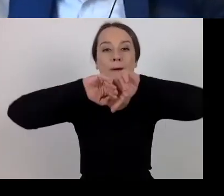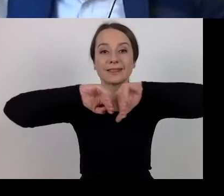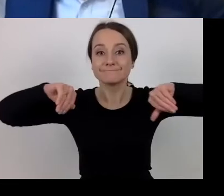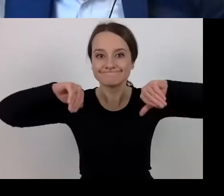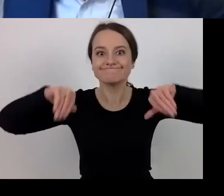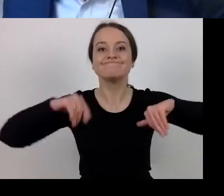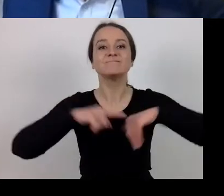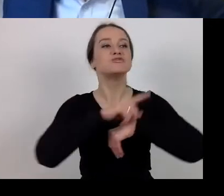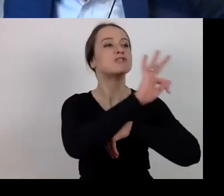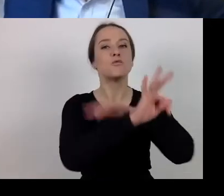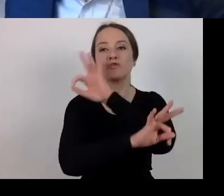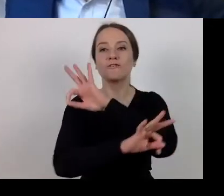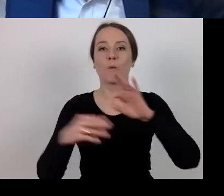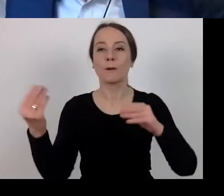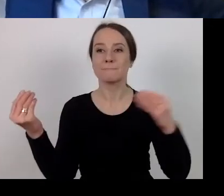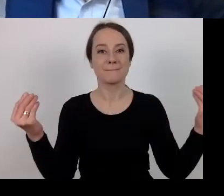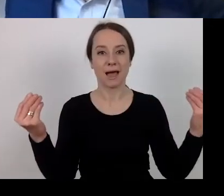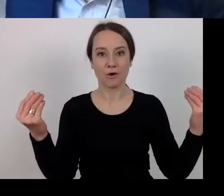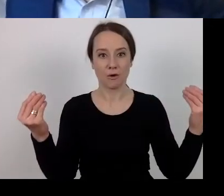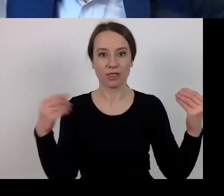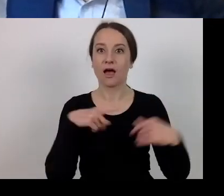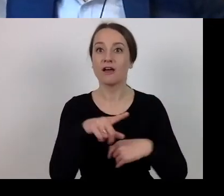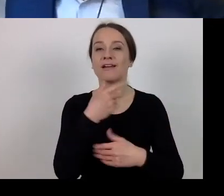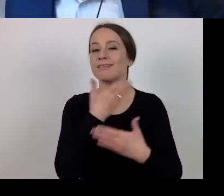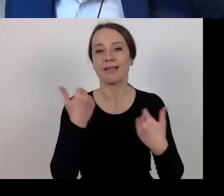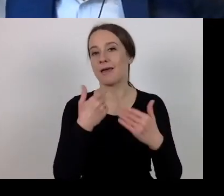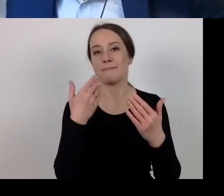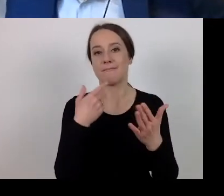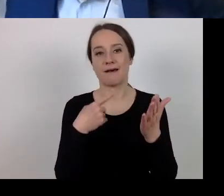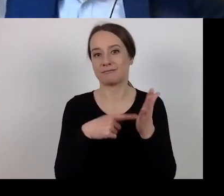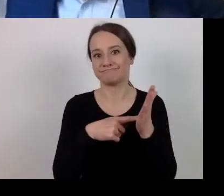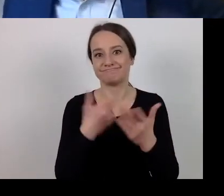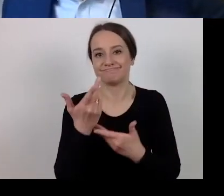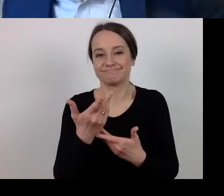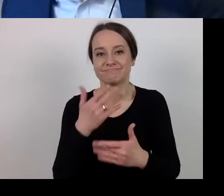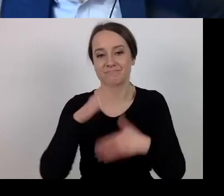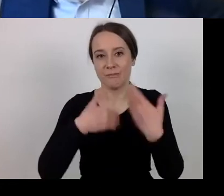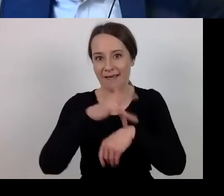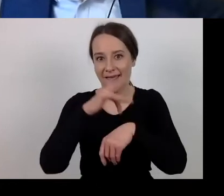to conclude that these companies are related personally.